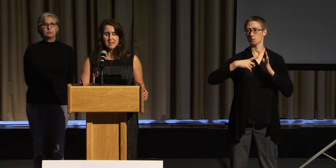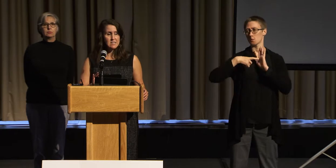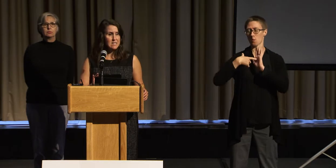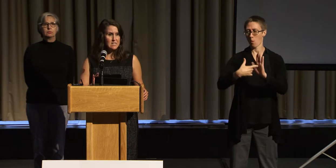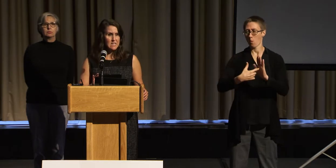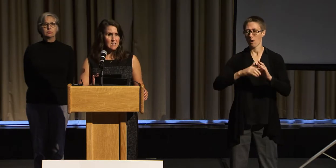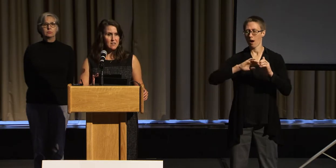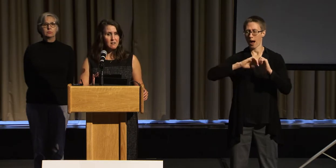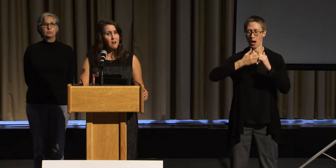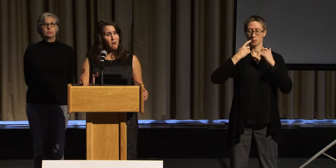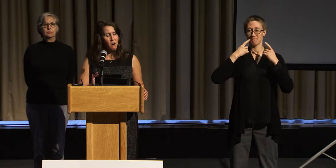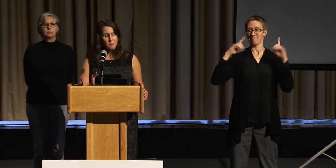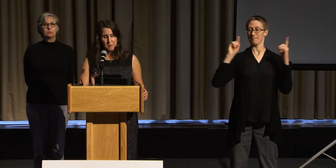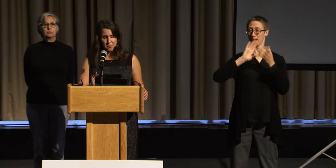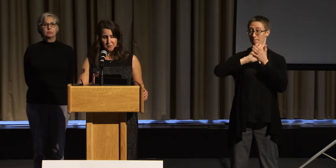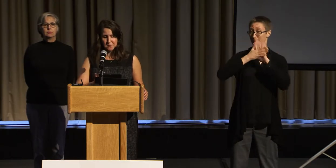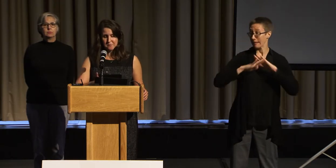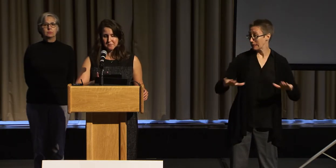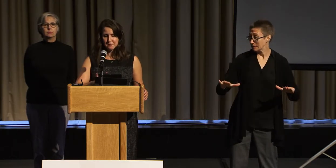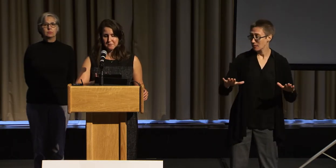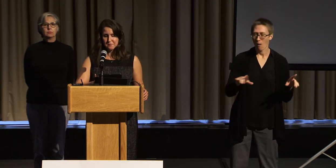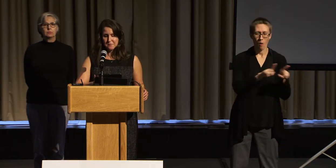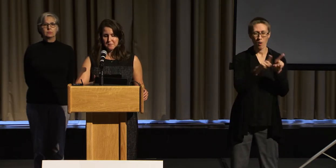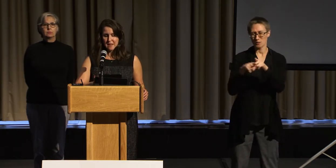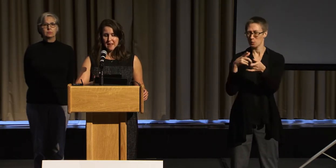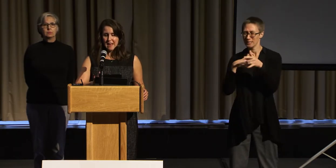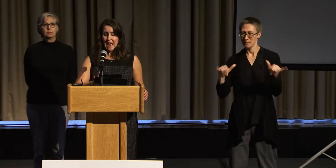the dignity of all people.